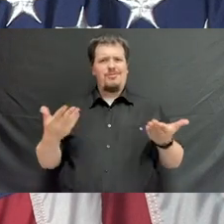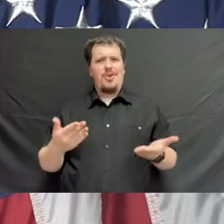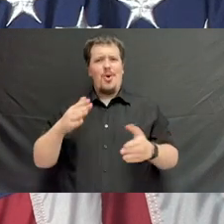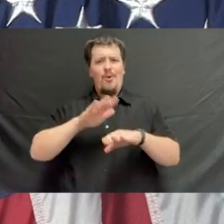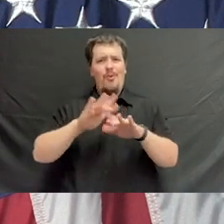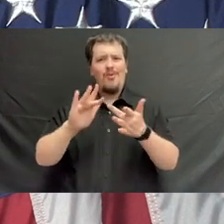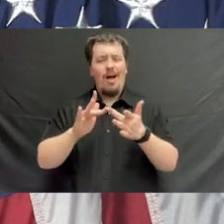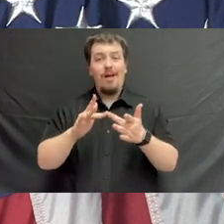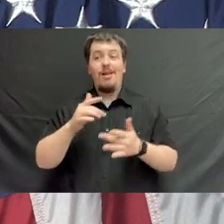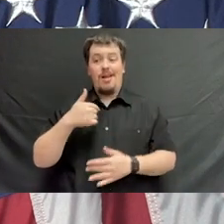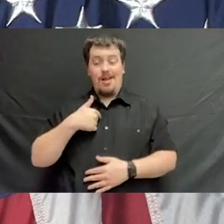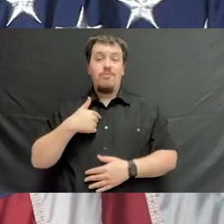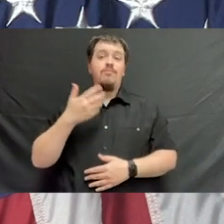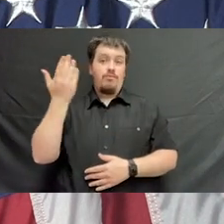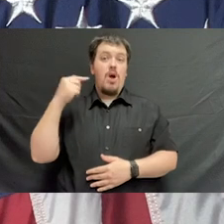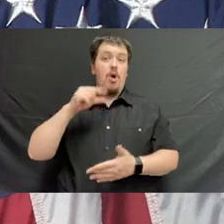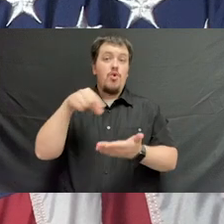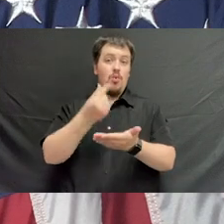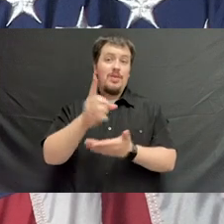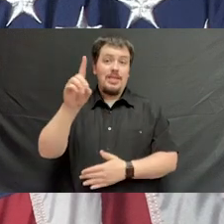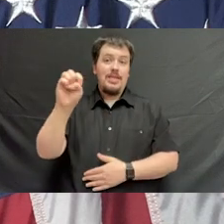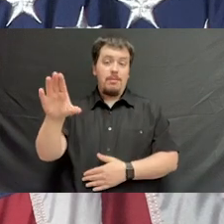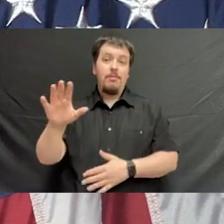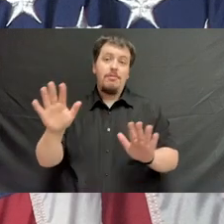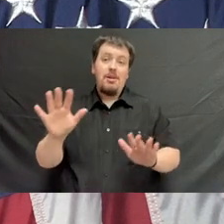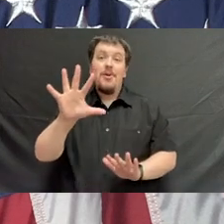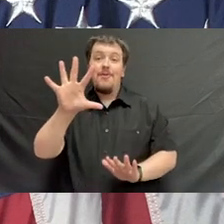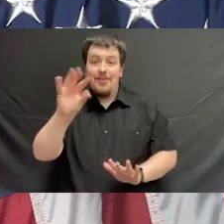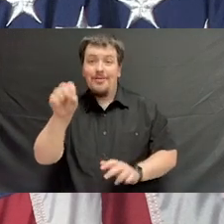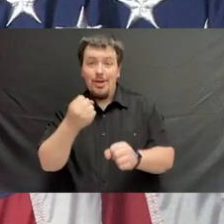And I too am a December graduate, albeit 50 years ago.